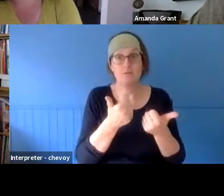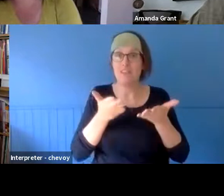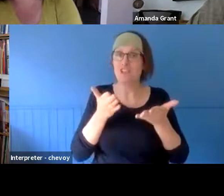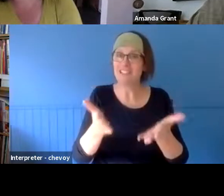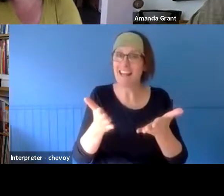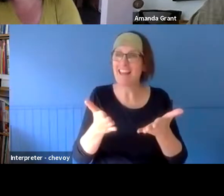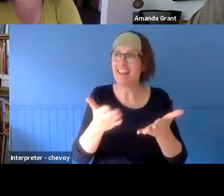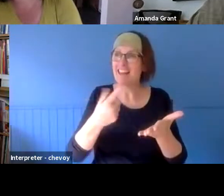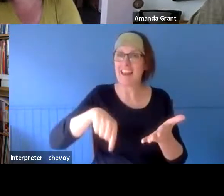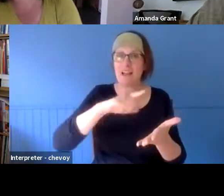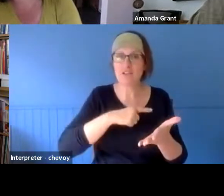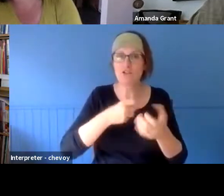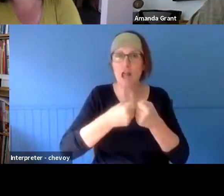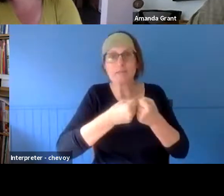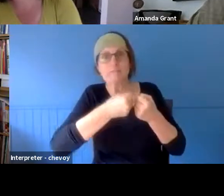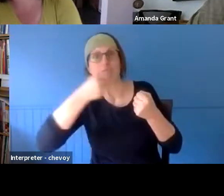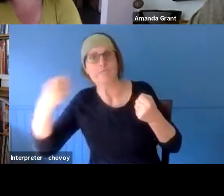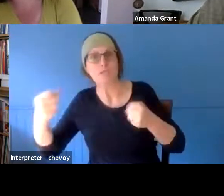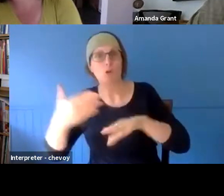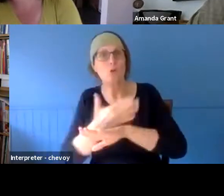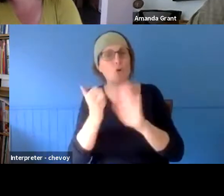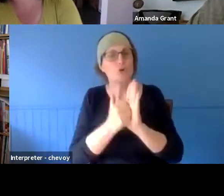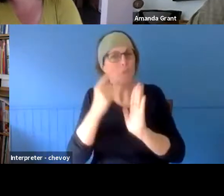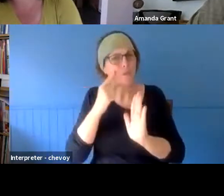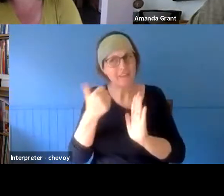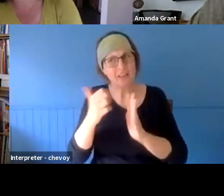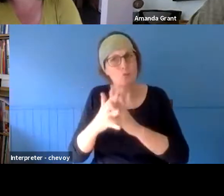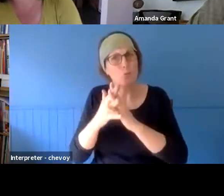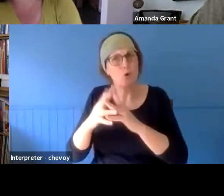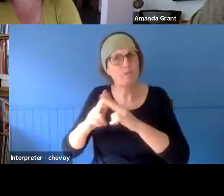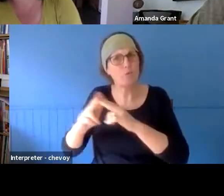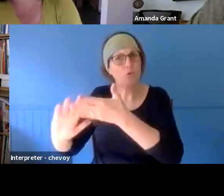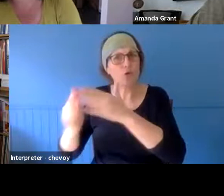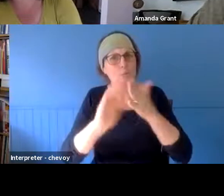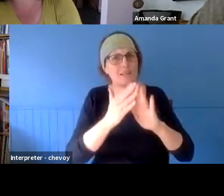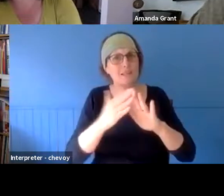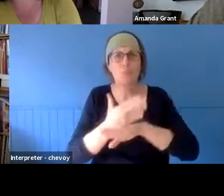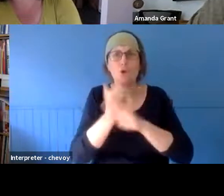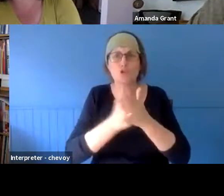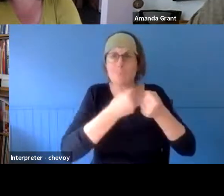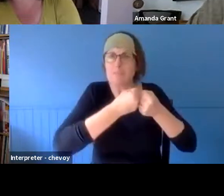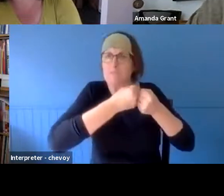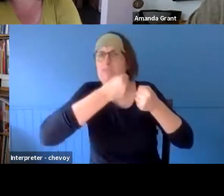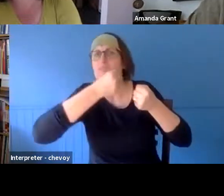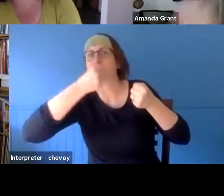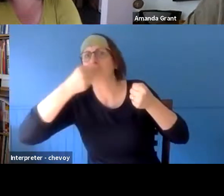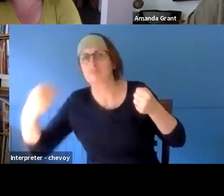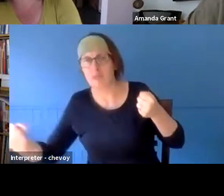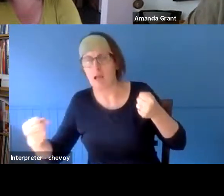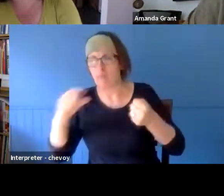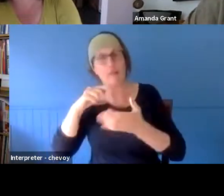benefited from that by having it last over a long time. And the